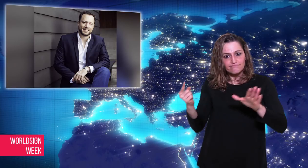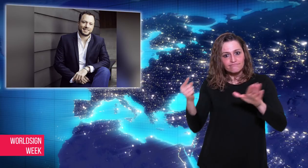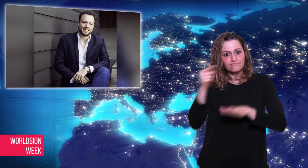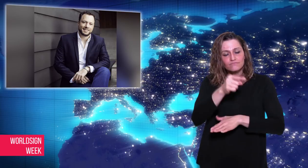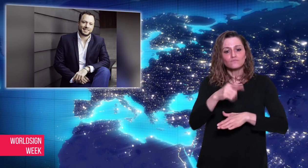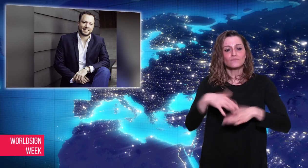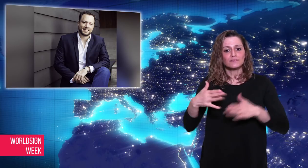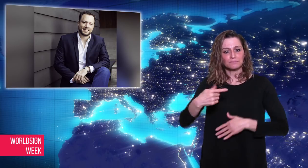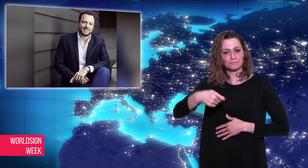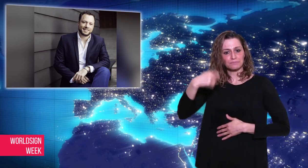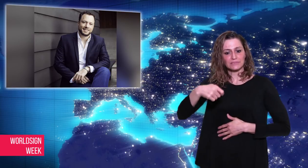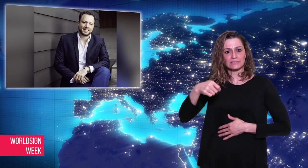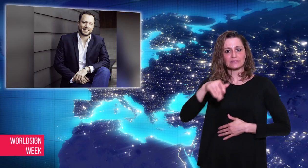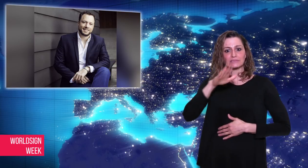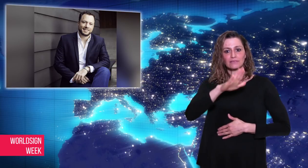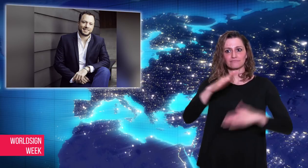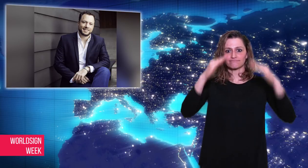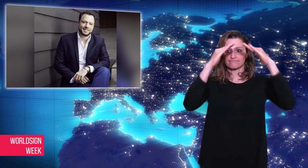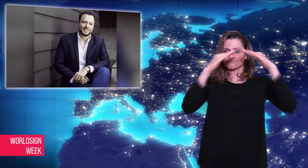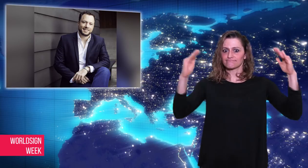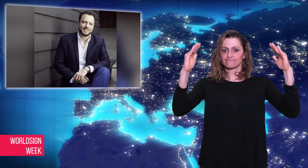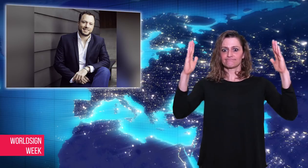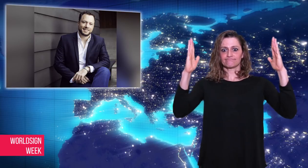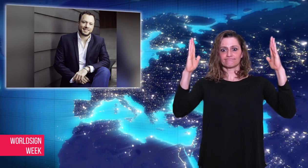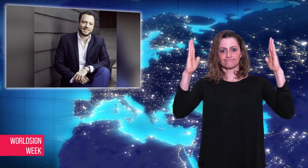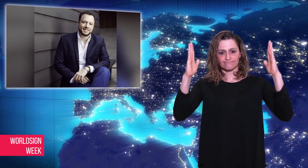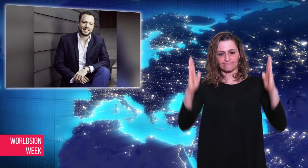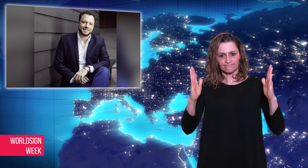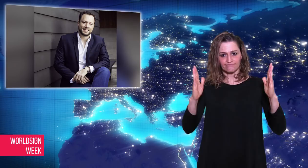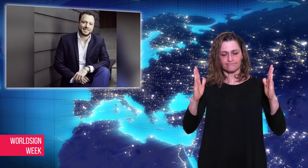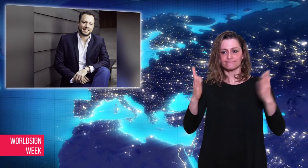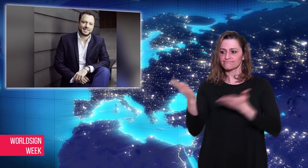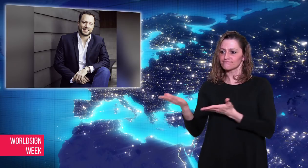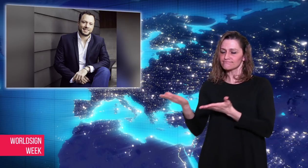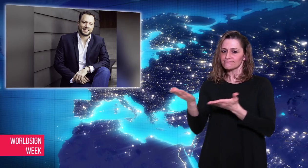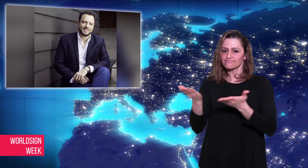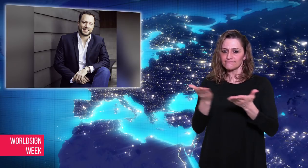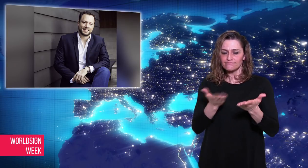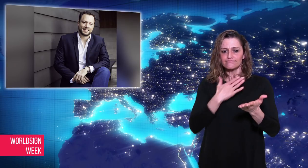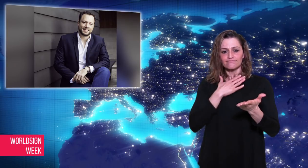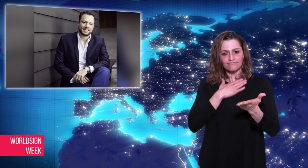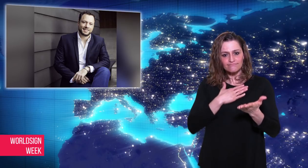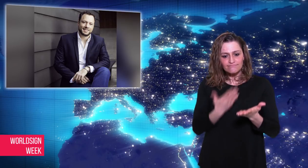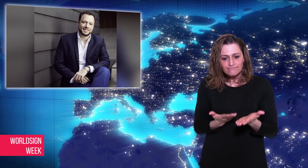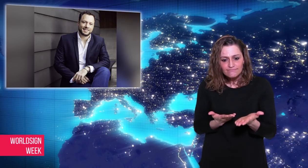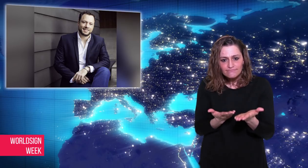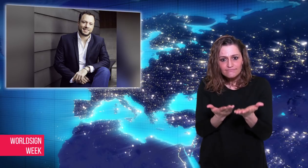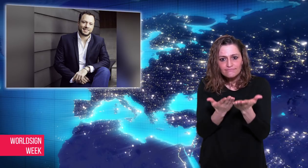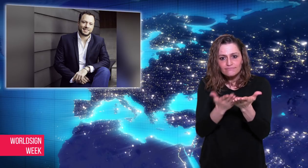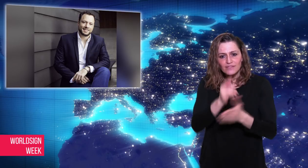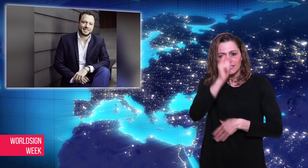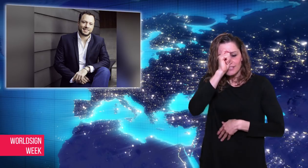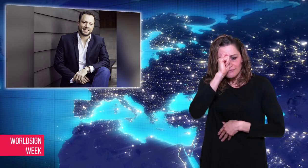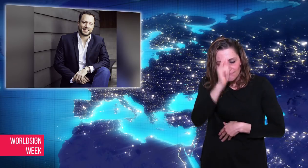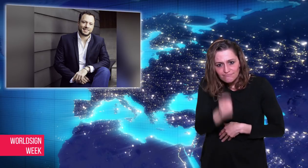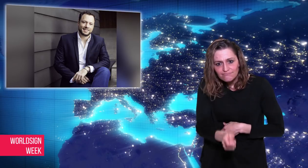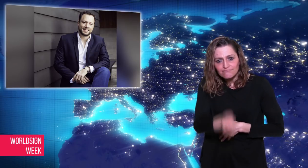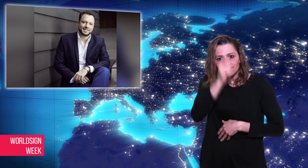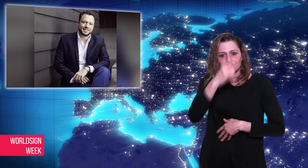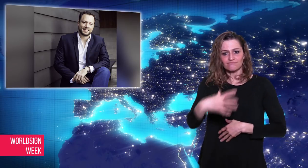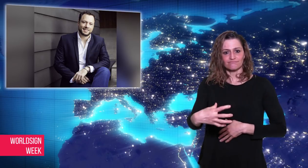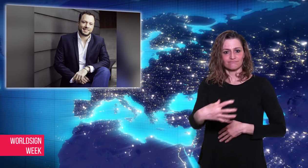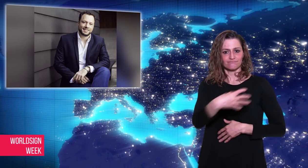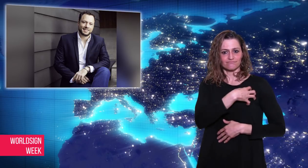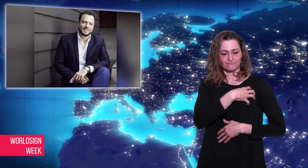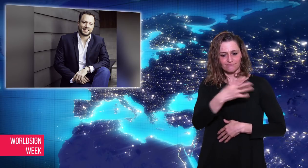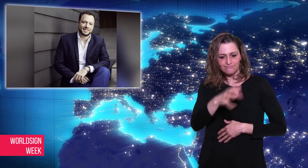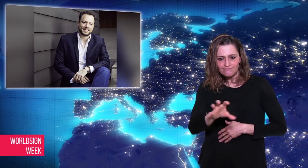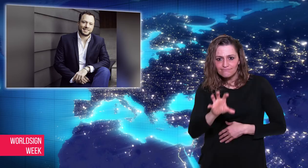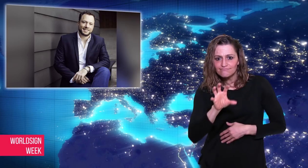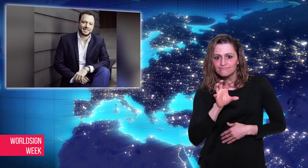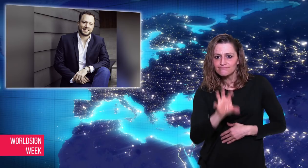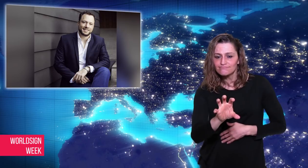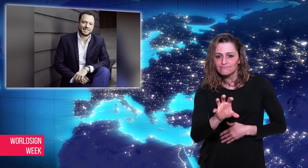to the presidential palace to receive the honor from